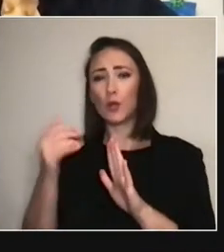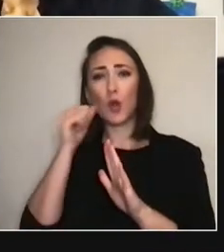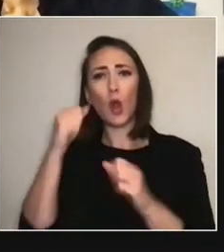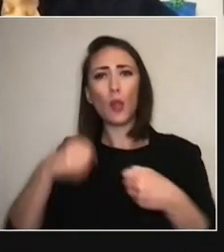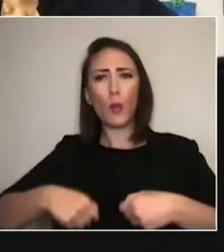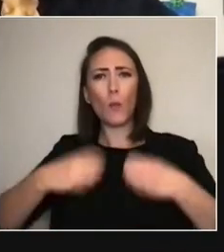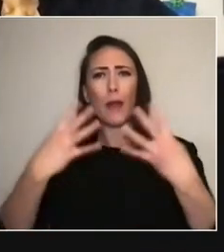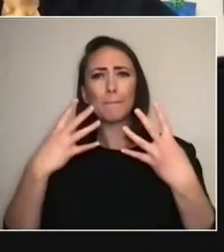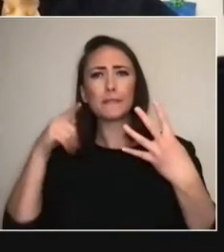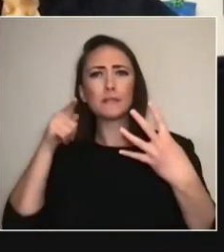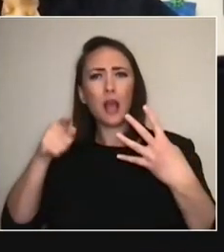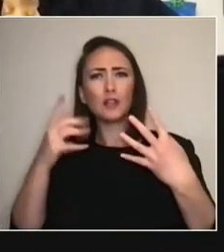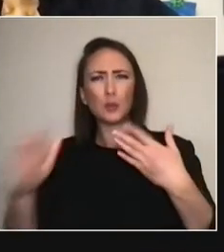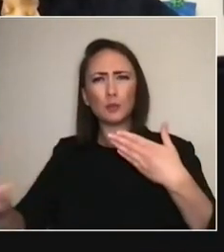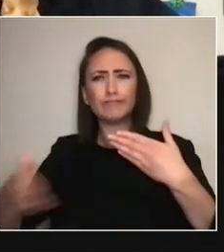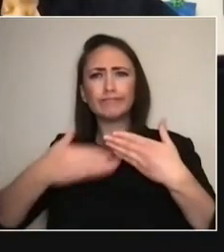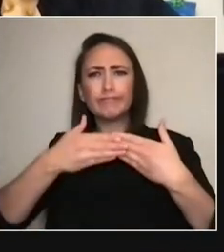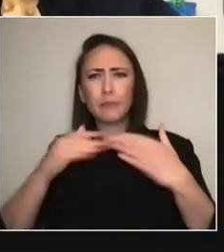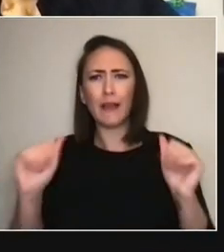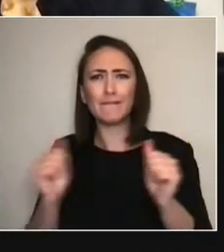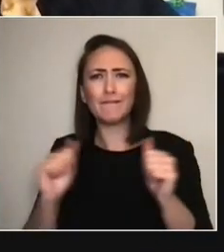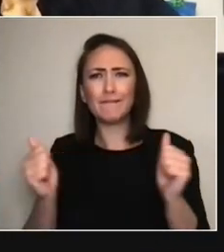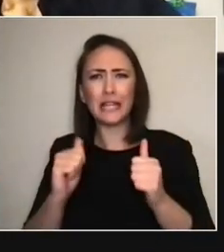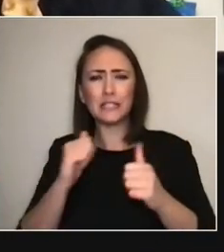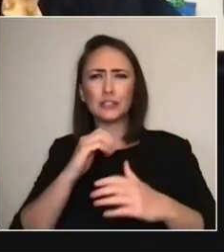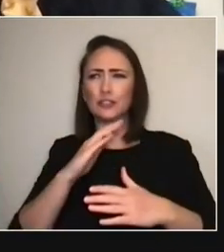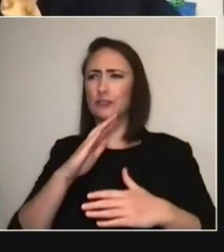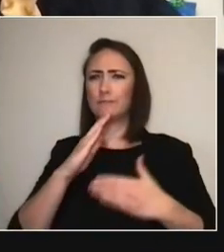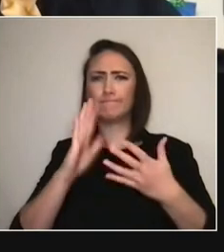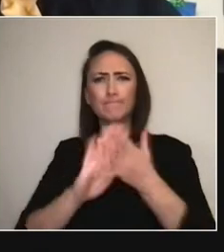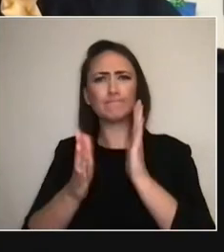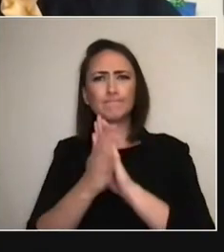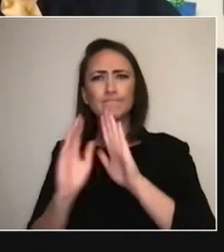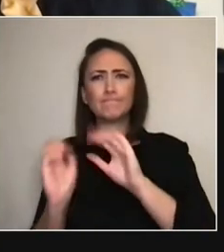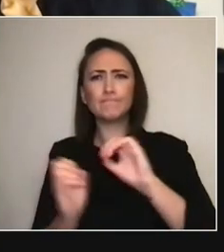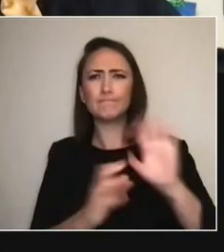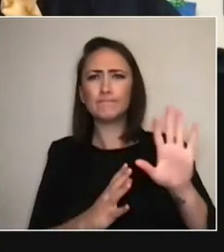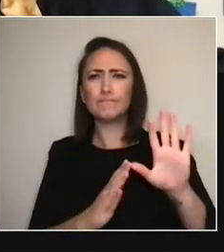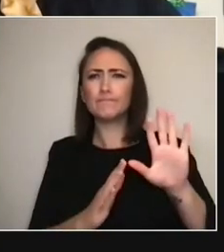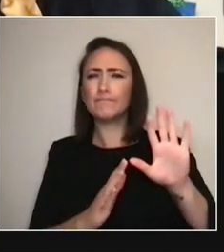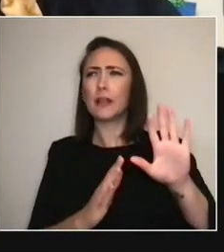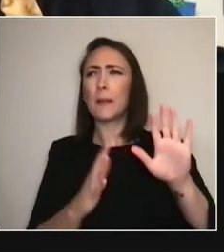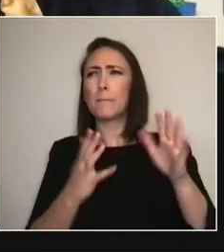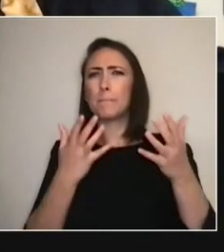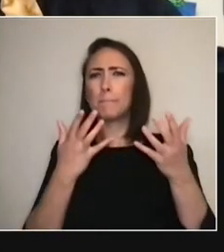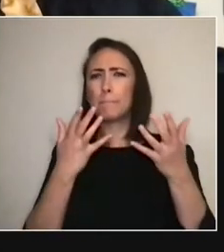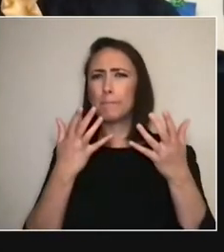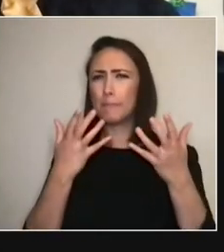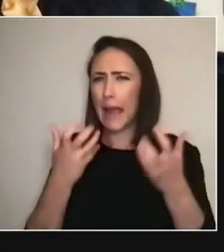the vā of performances that are perhaps one-time, temporary, and how we save, share,